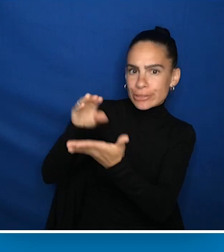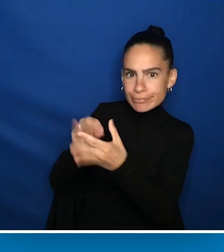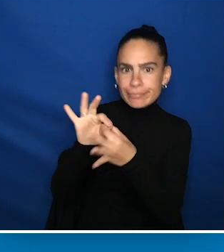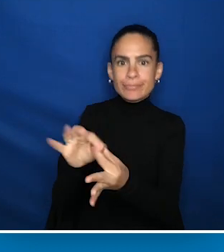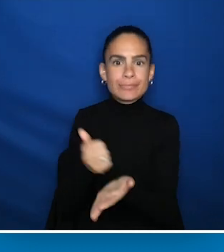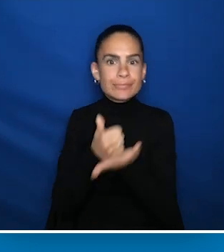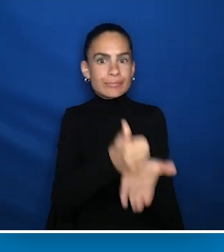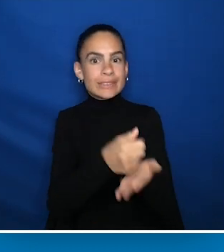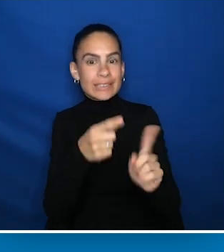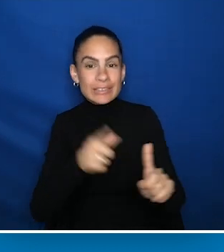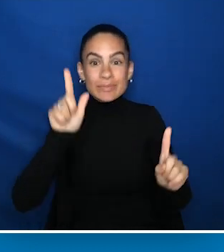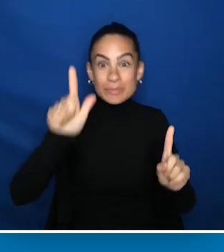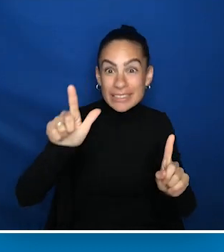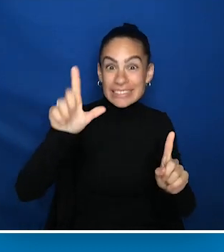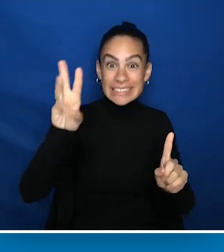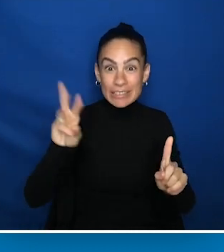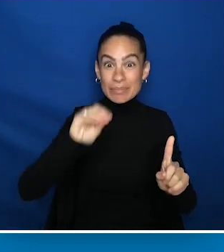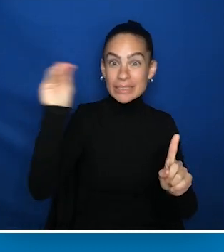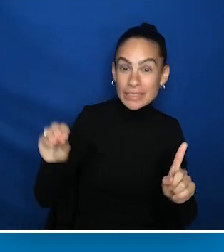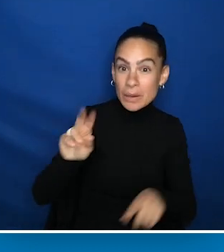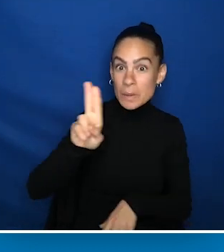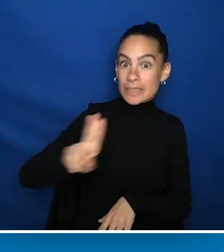in treating 26% of our country's population.